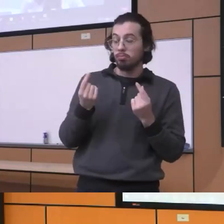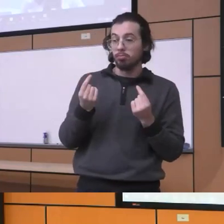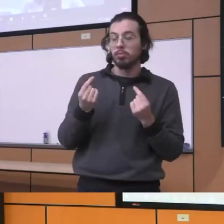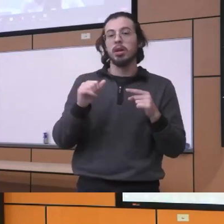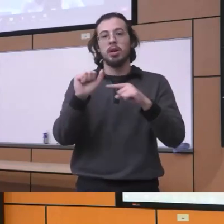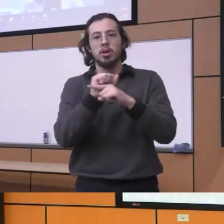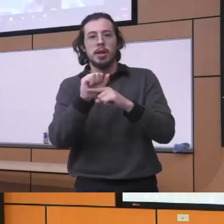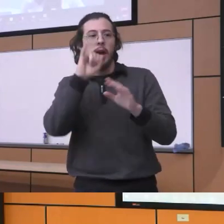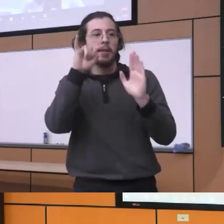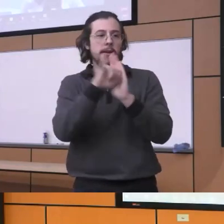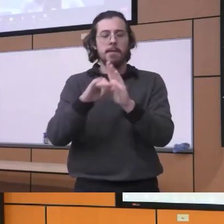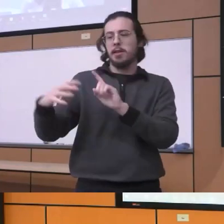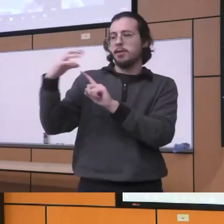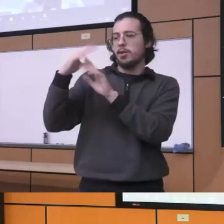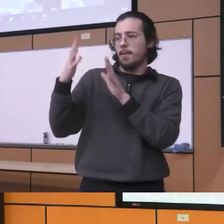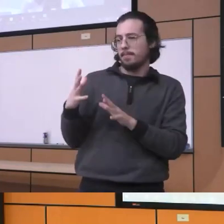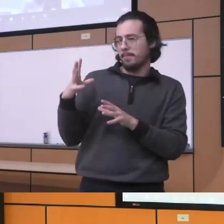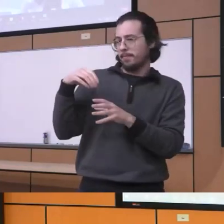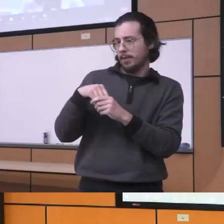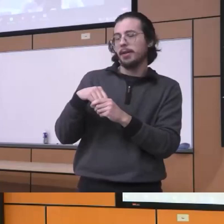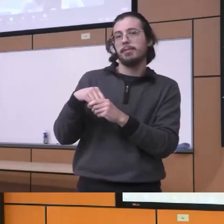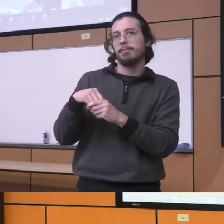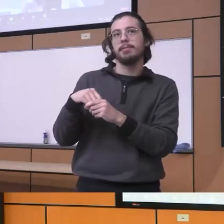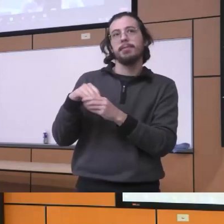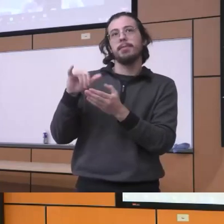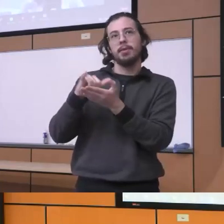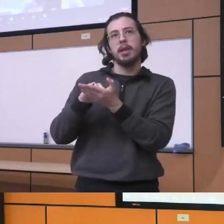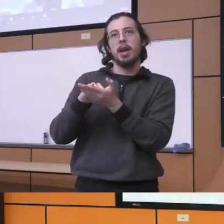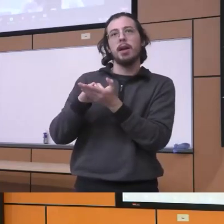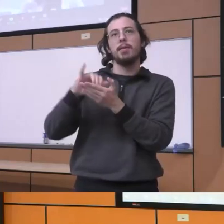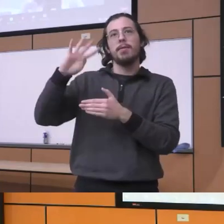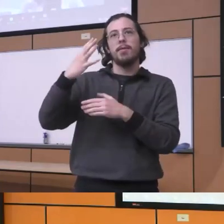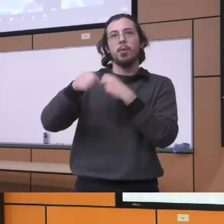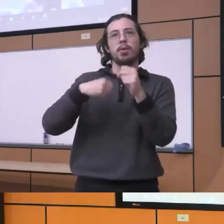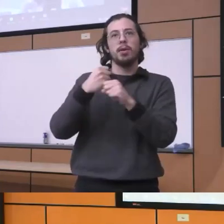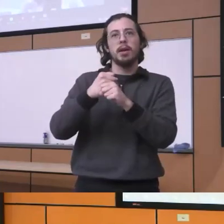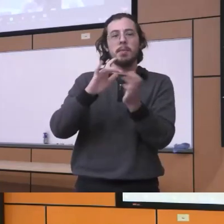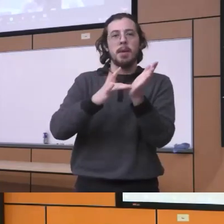Champions within you know the the support here medical students who helped a lot with my grant